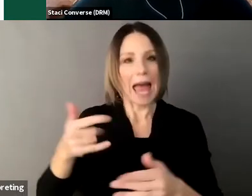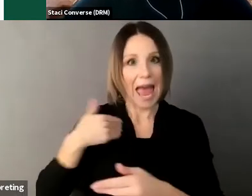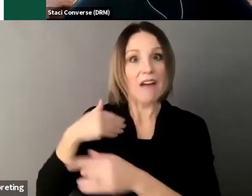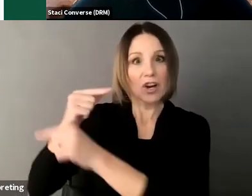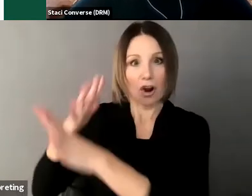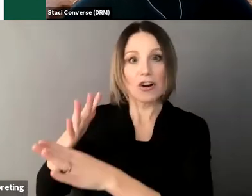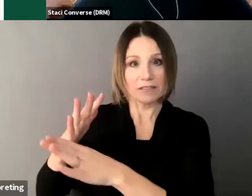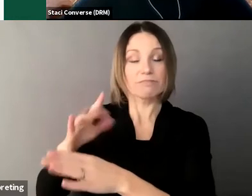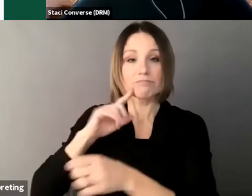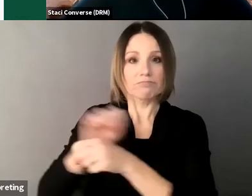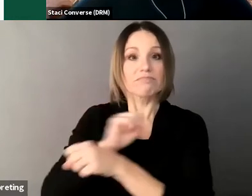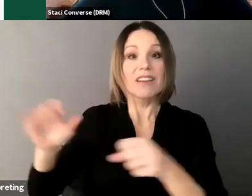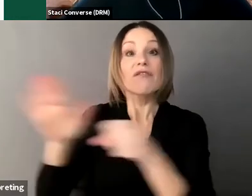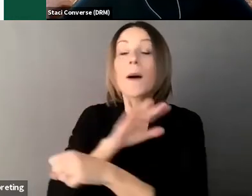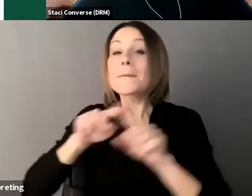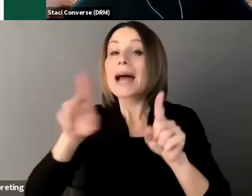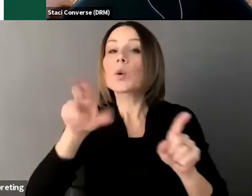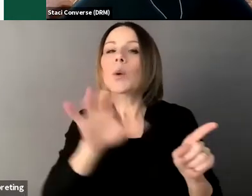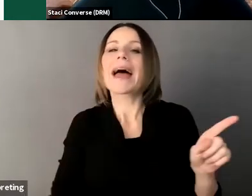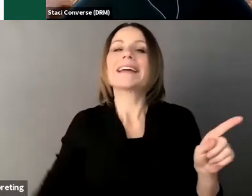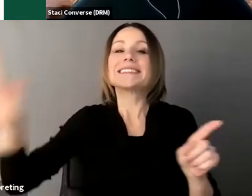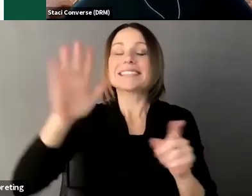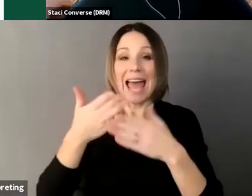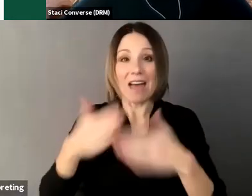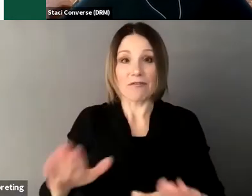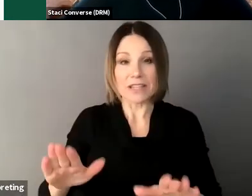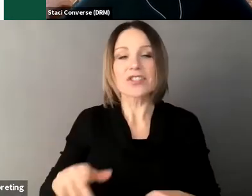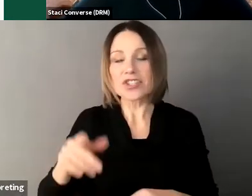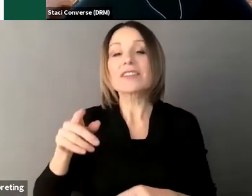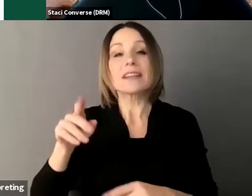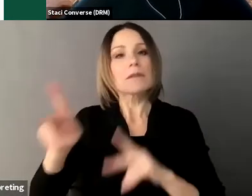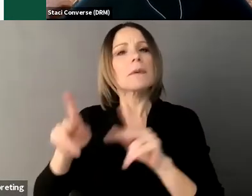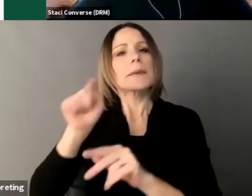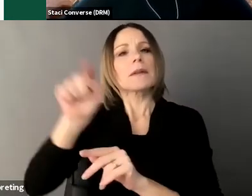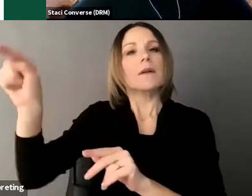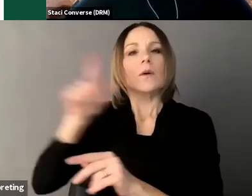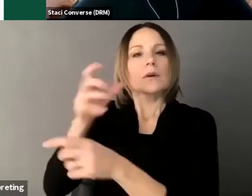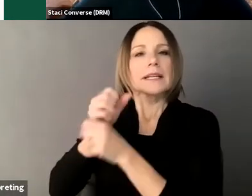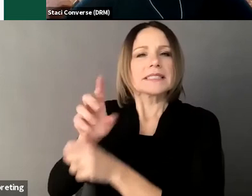that compares to a national average of individuals receiving similar services which is at about 35